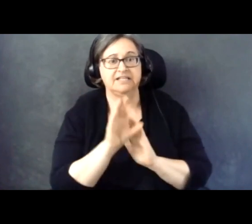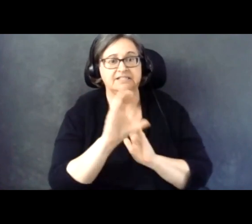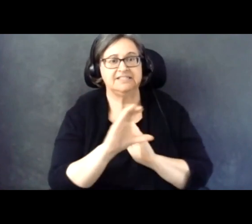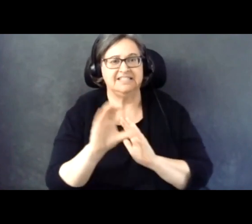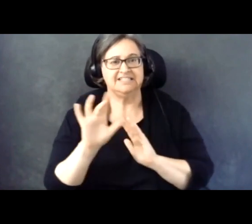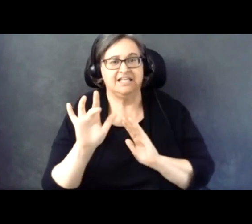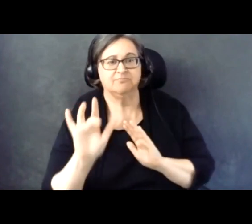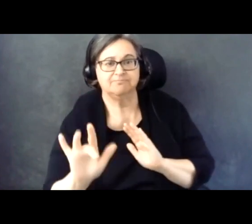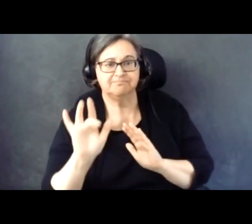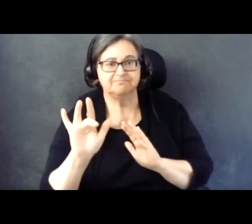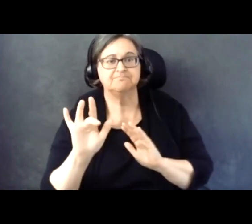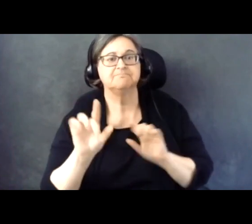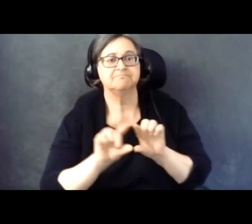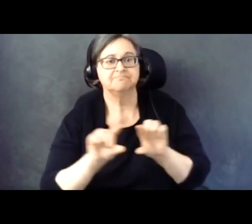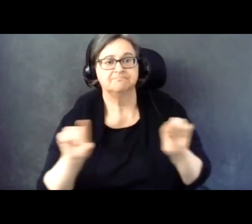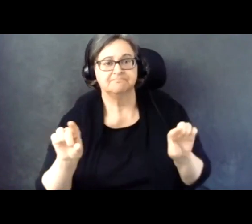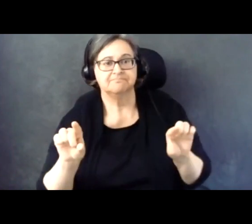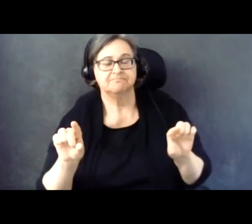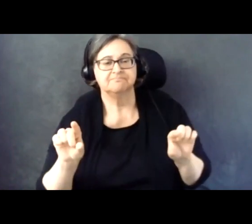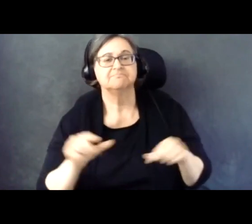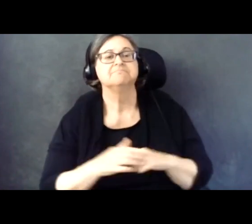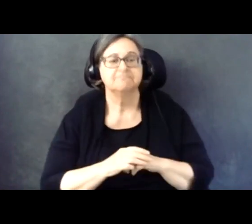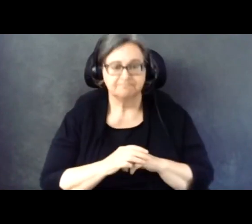button at the bottom of the Zoom window.